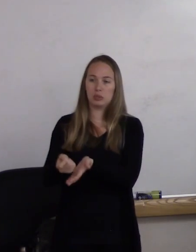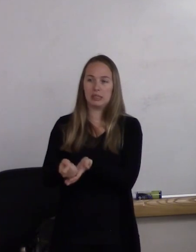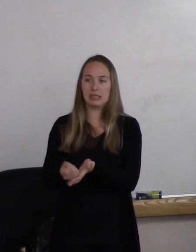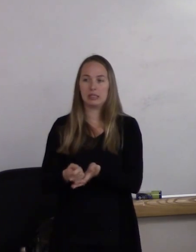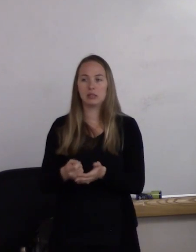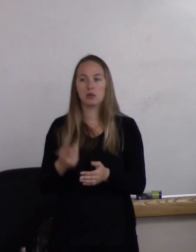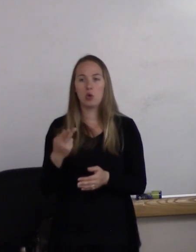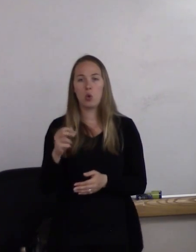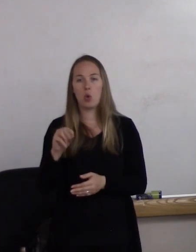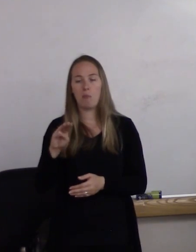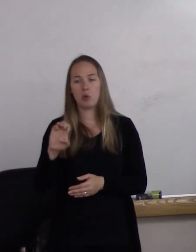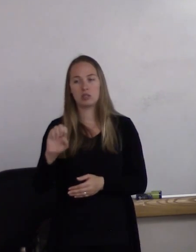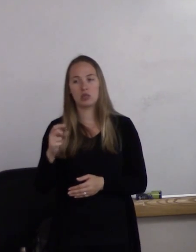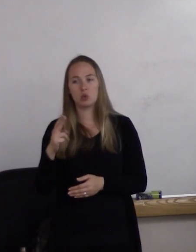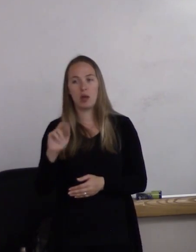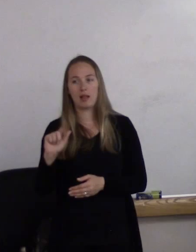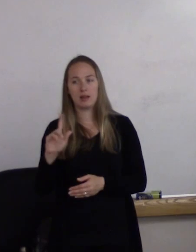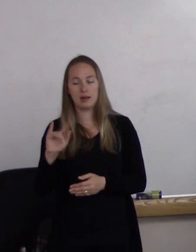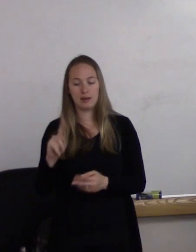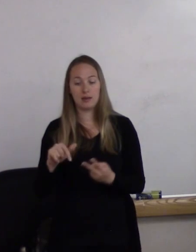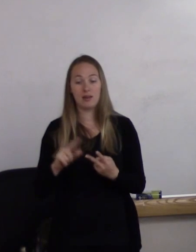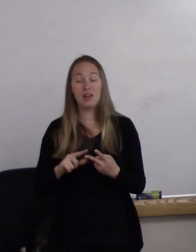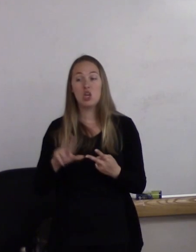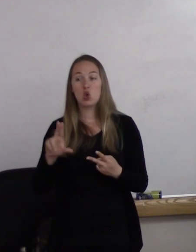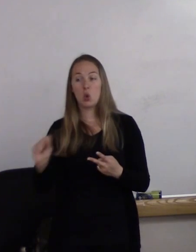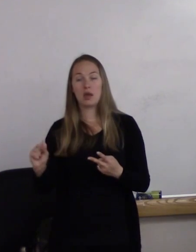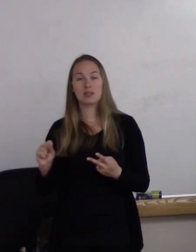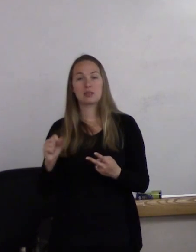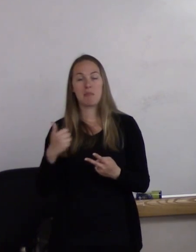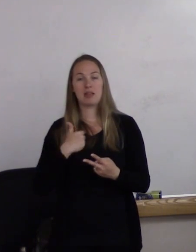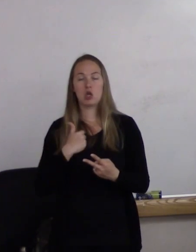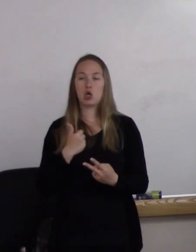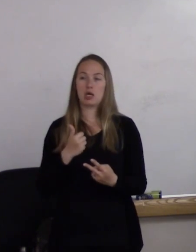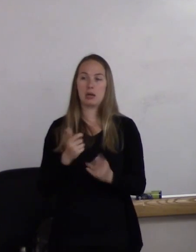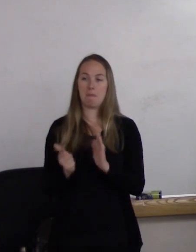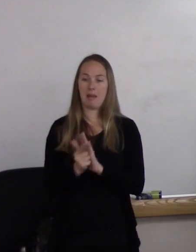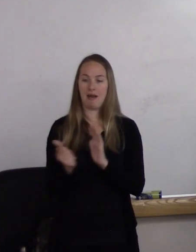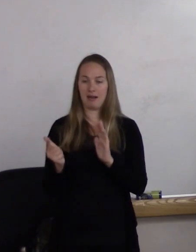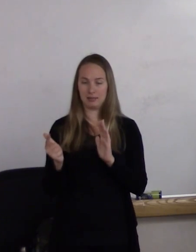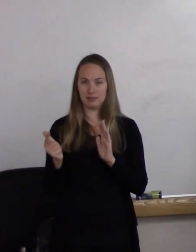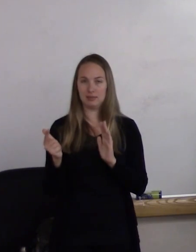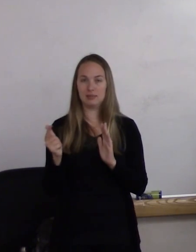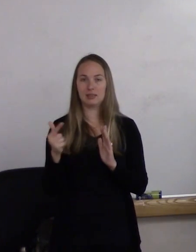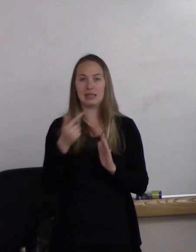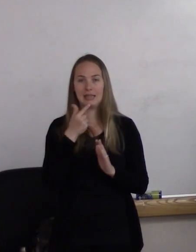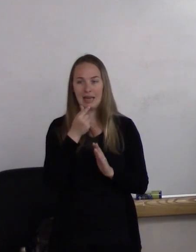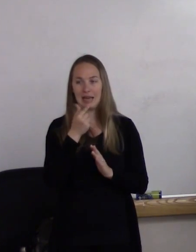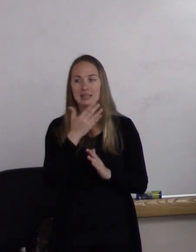They would've heard that the U.S. military bans gays and lesbians in the 1940s.